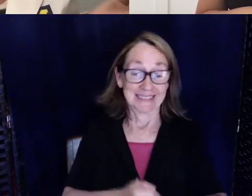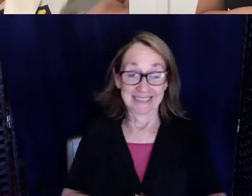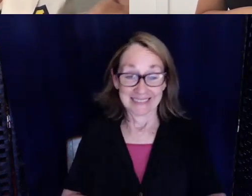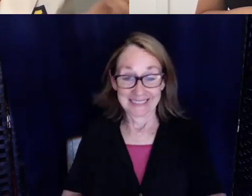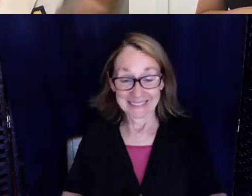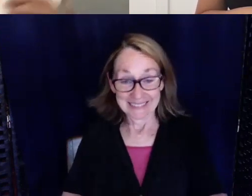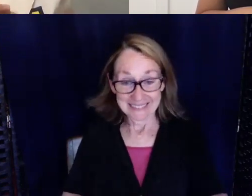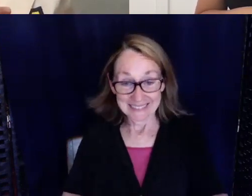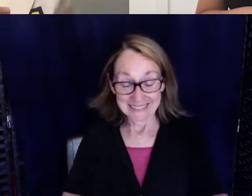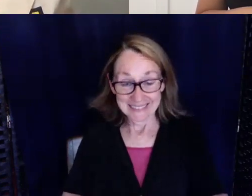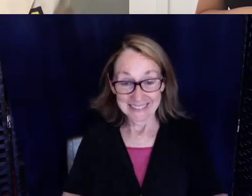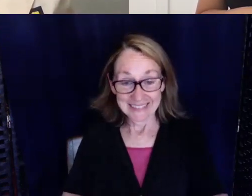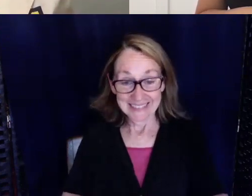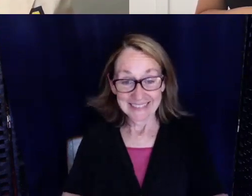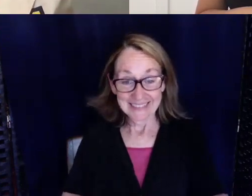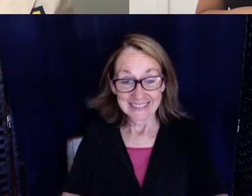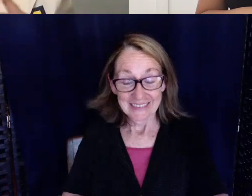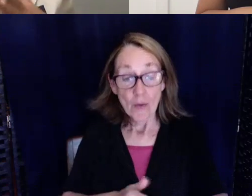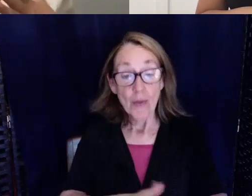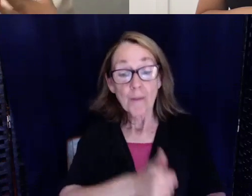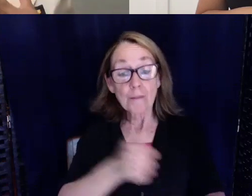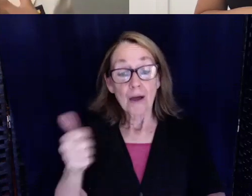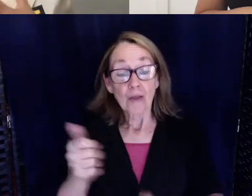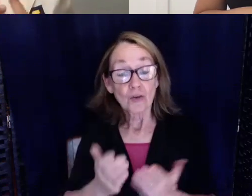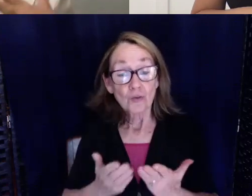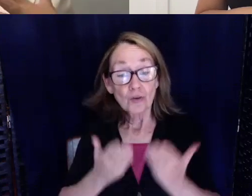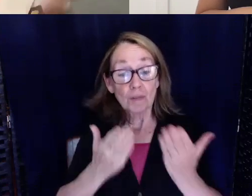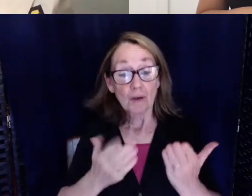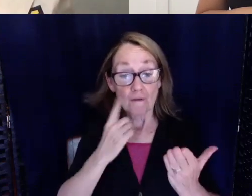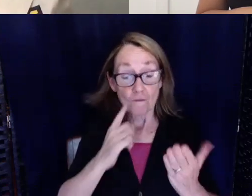And then my other recommendation for your classes in nursing or medical